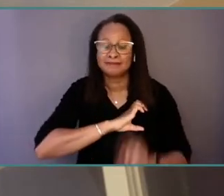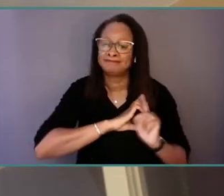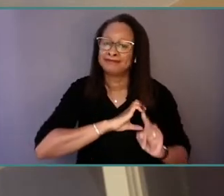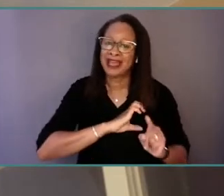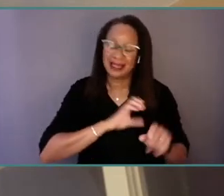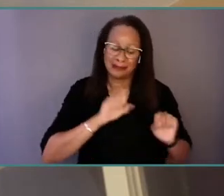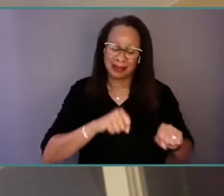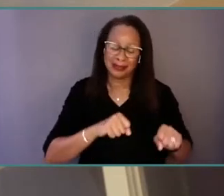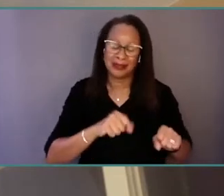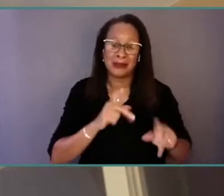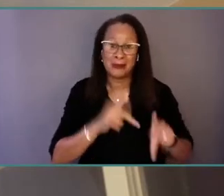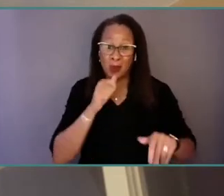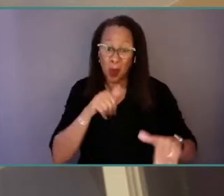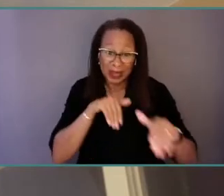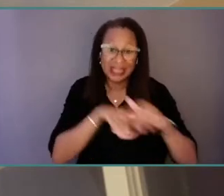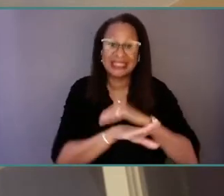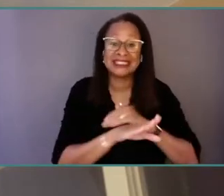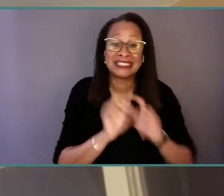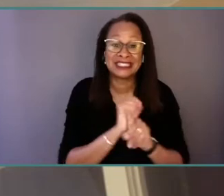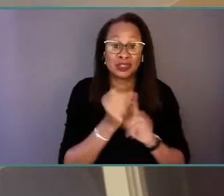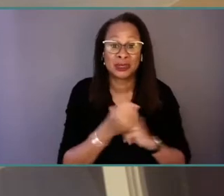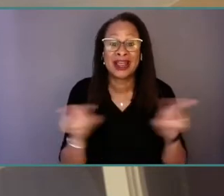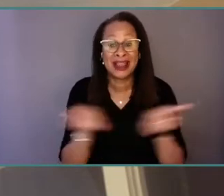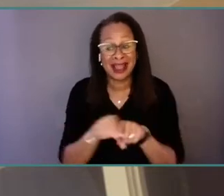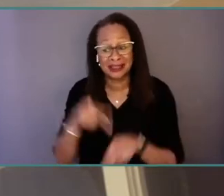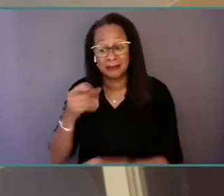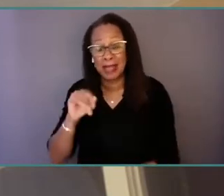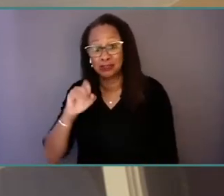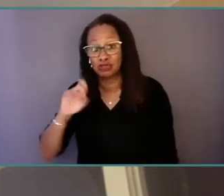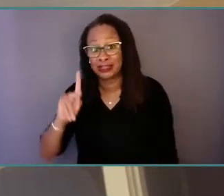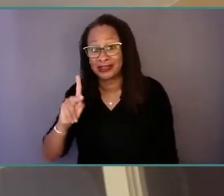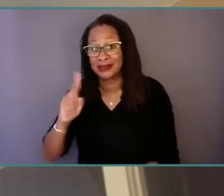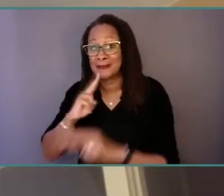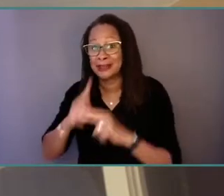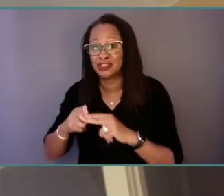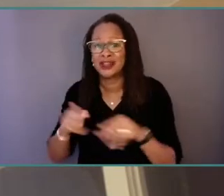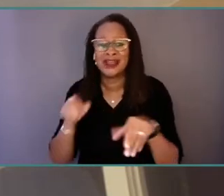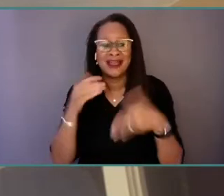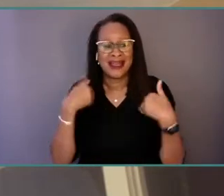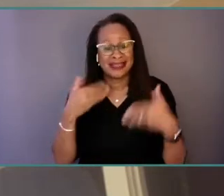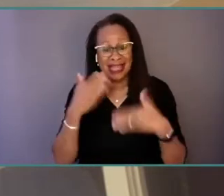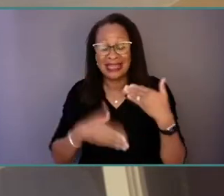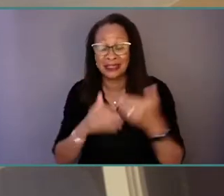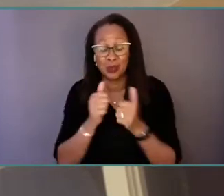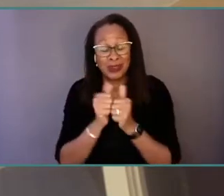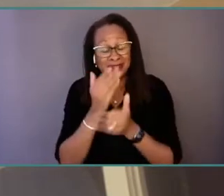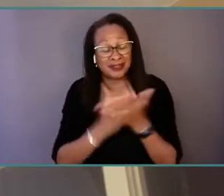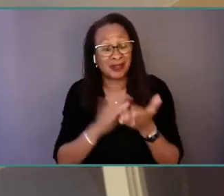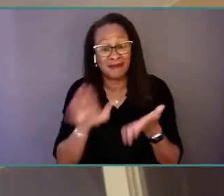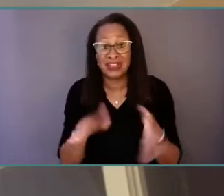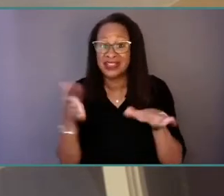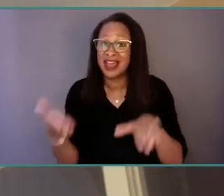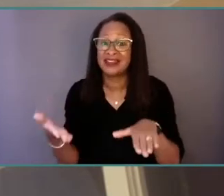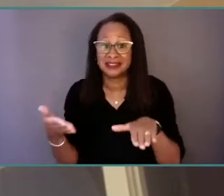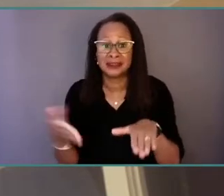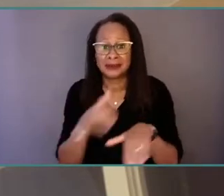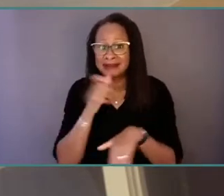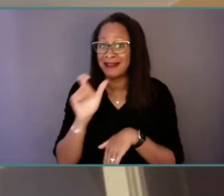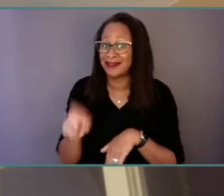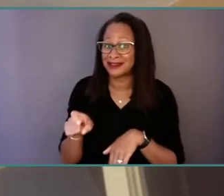and as Patrick said, that has ended in some some fatalities that weren't necessarily due to safety reasons.